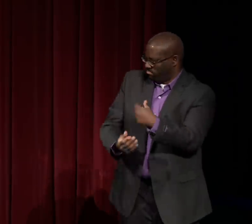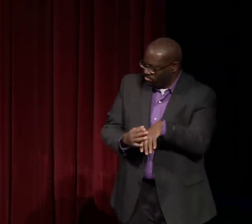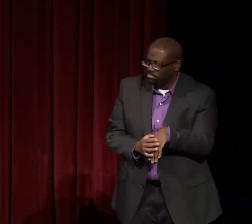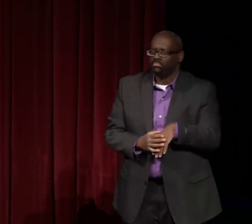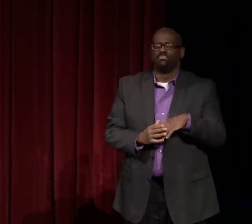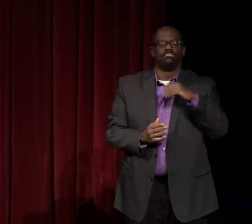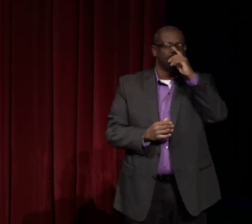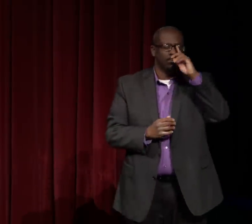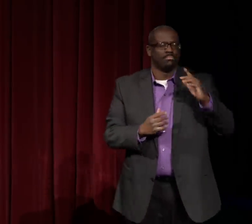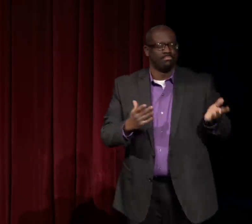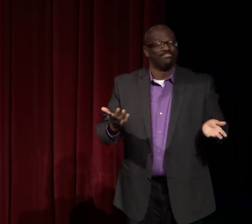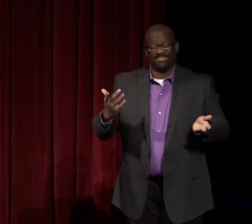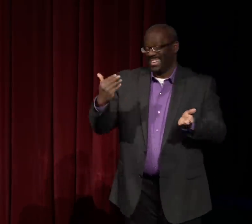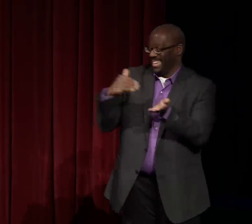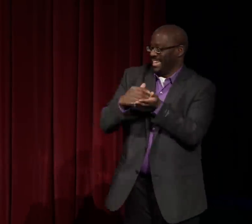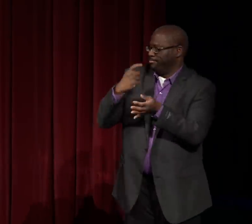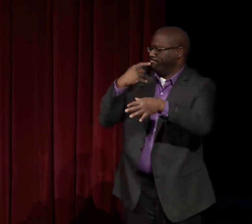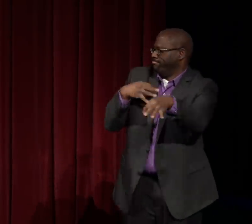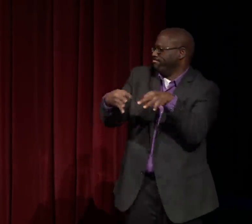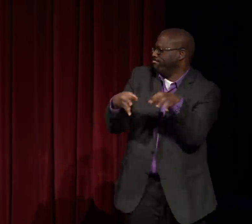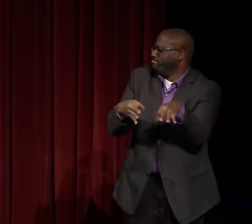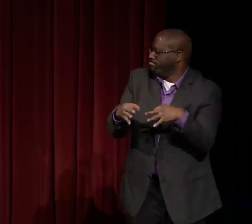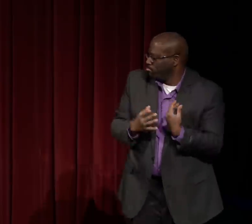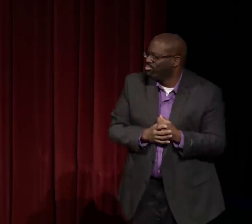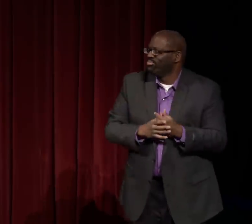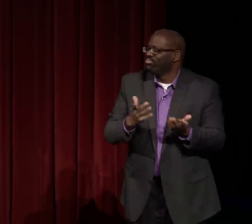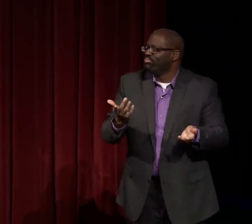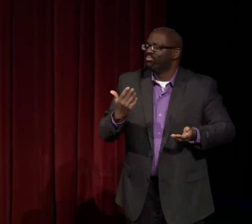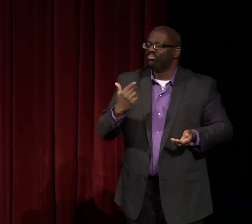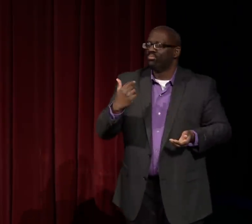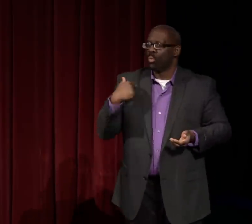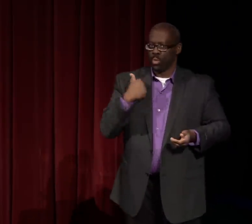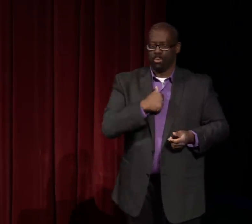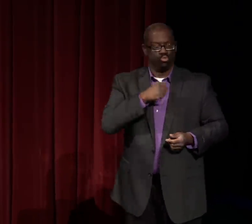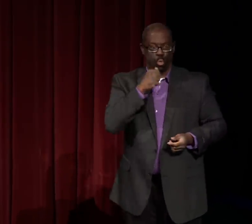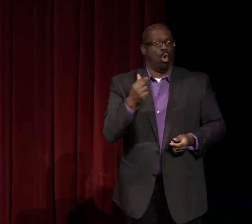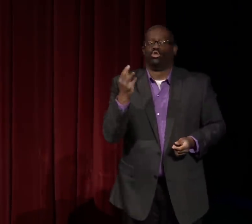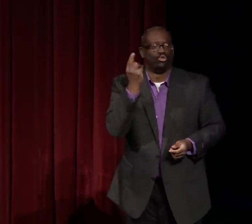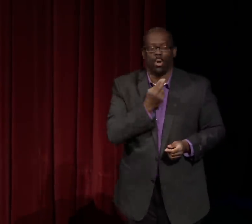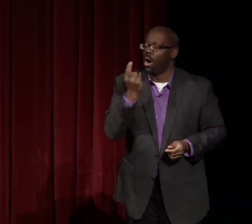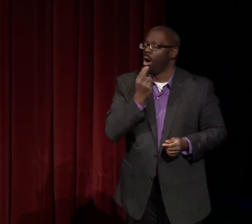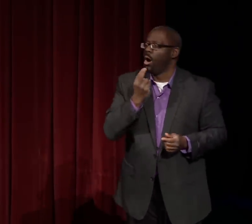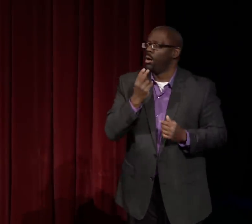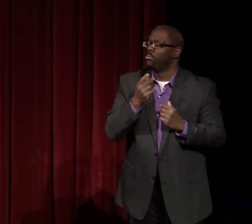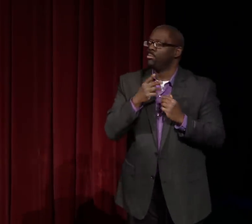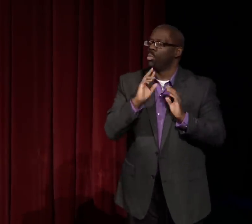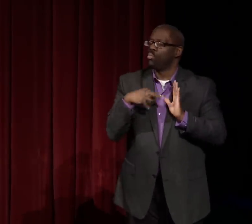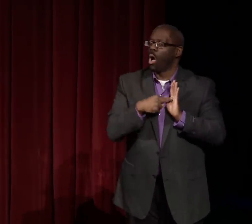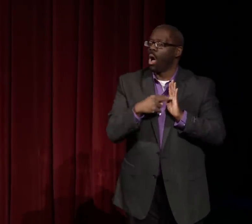of lack of role models in the black deaf community. And I spoke about this earlier, how important it is.